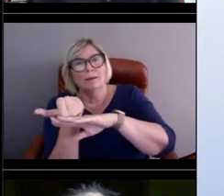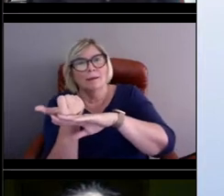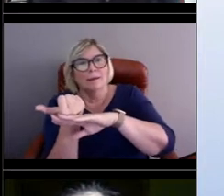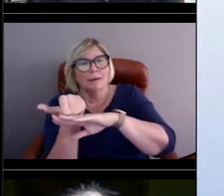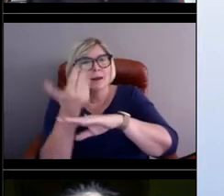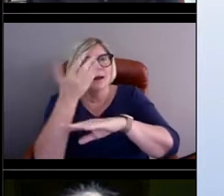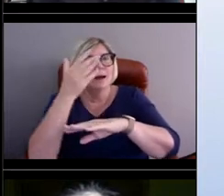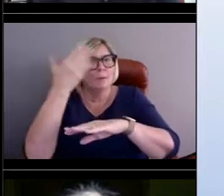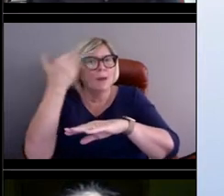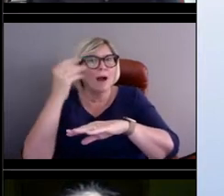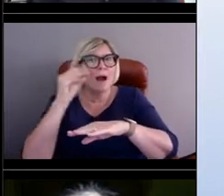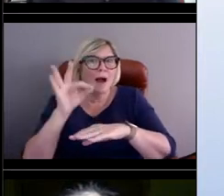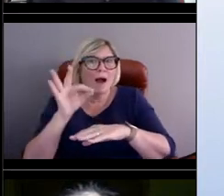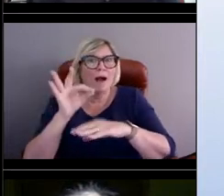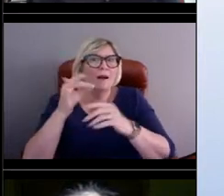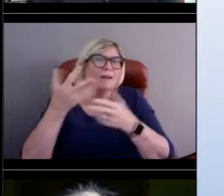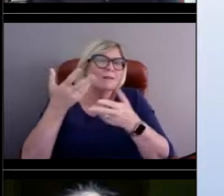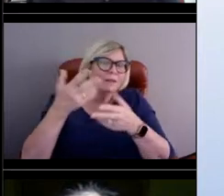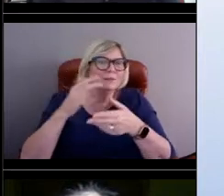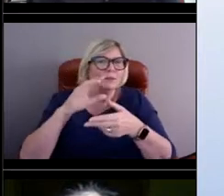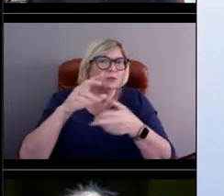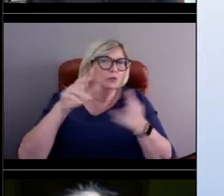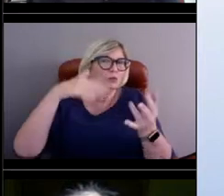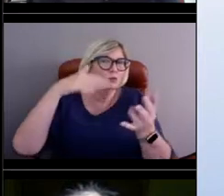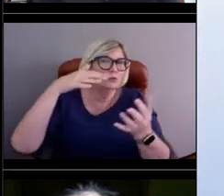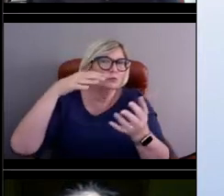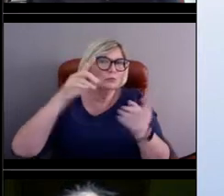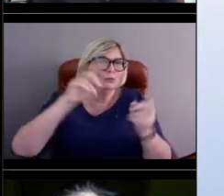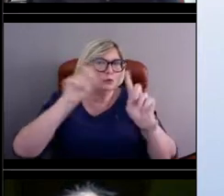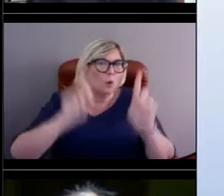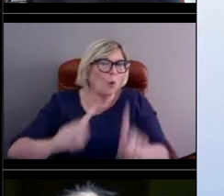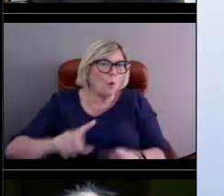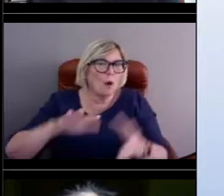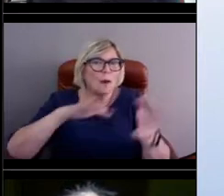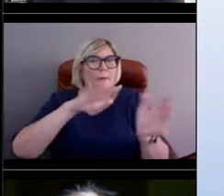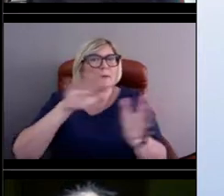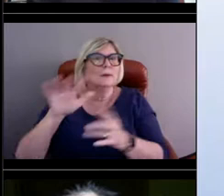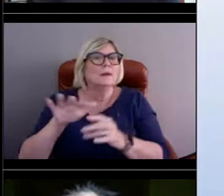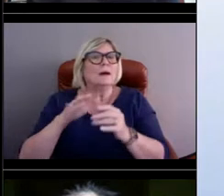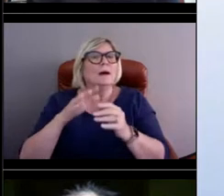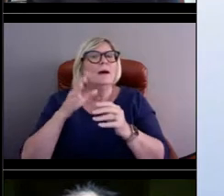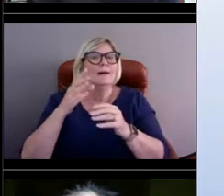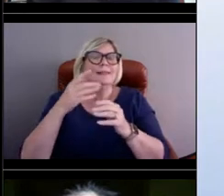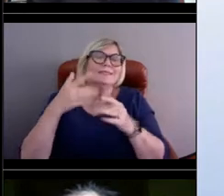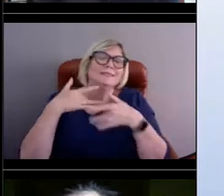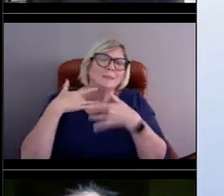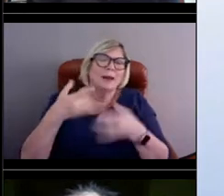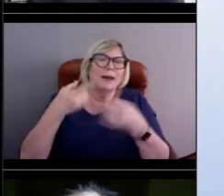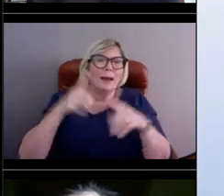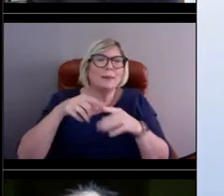usually in a hurricane or sometimes it actually happens up in Alaska where you get hurricane-like storms up there